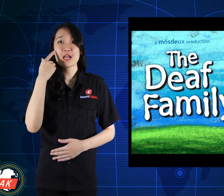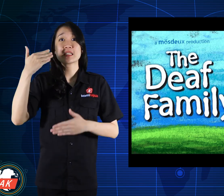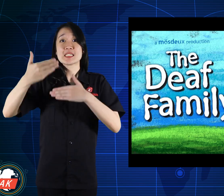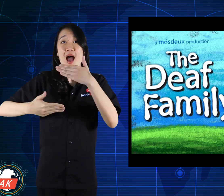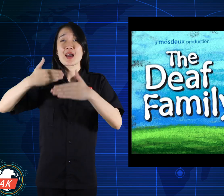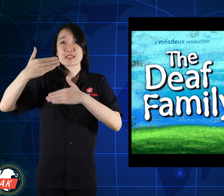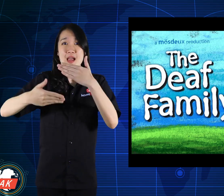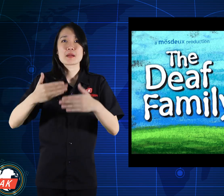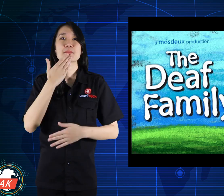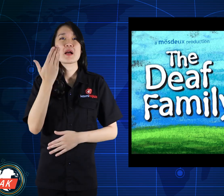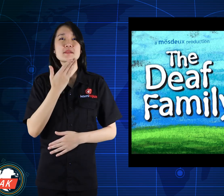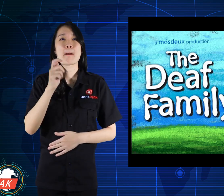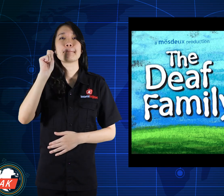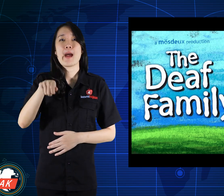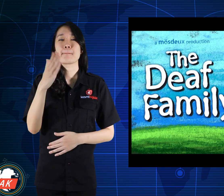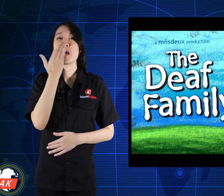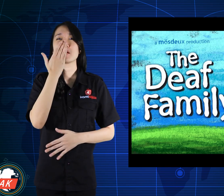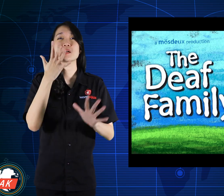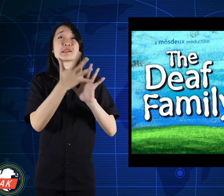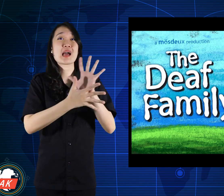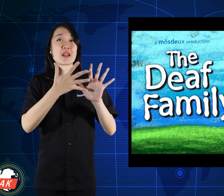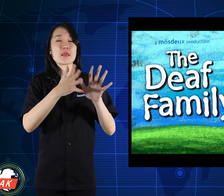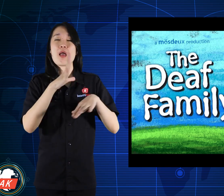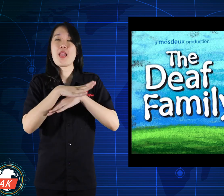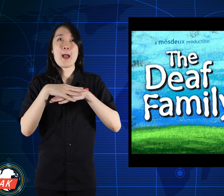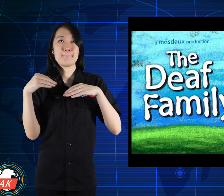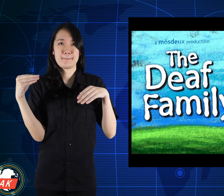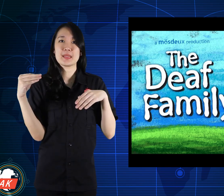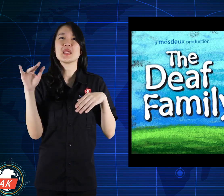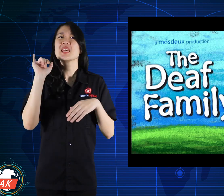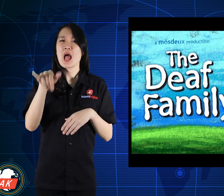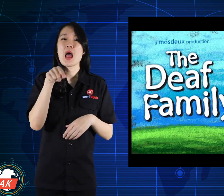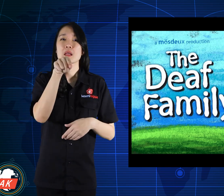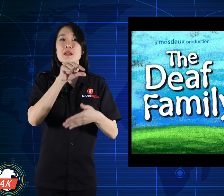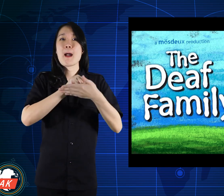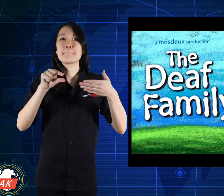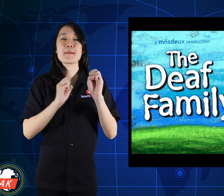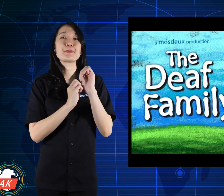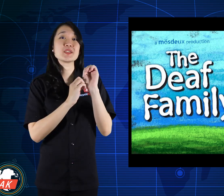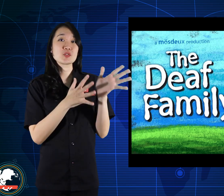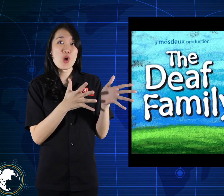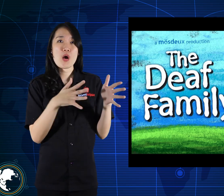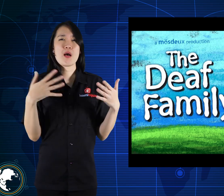Everyday accustomed to natural sign language. Yes, the name is Bisindo.